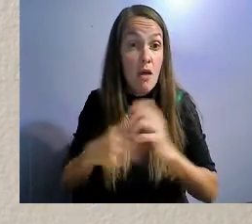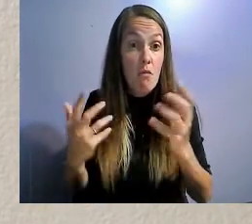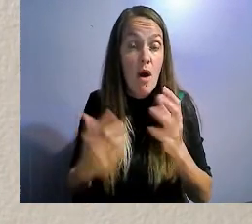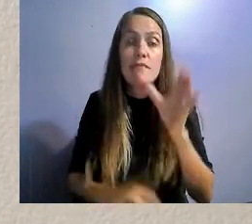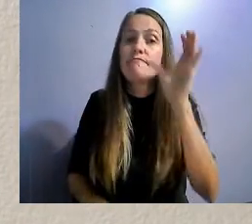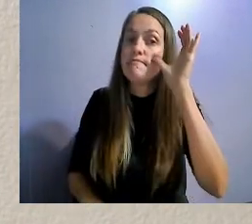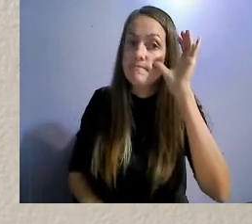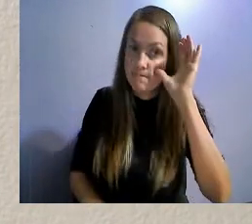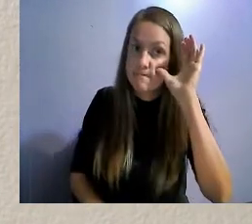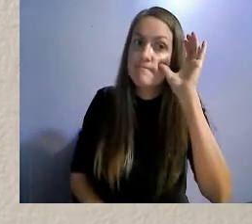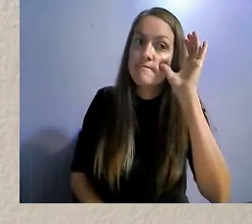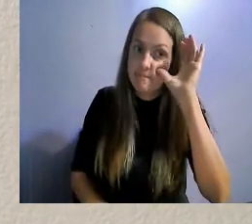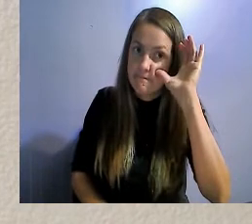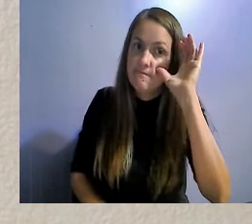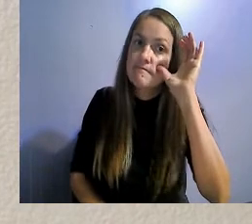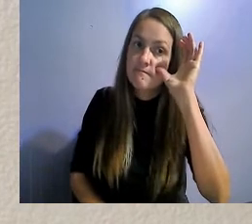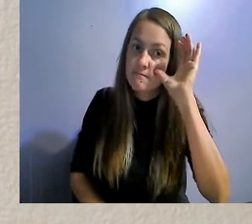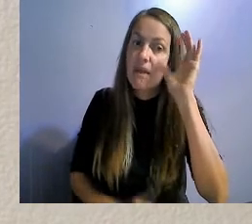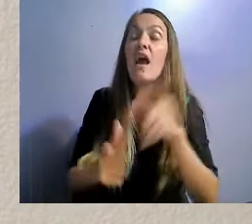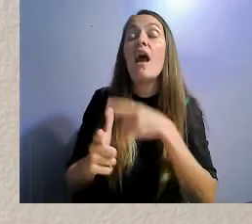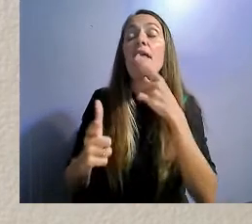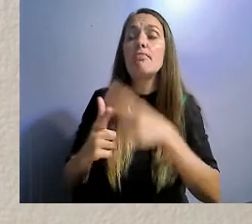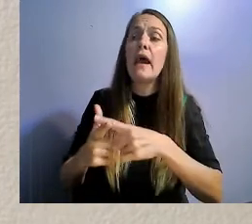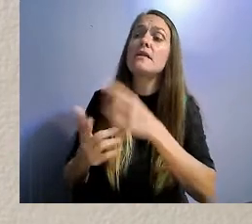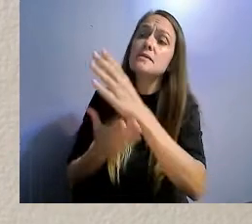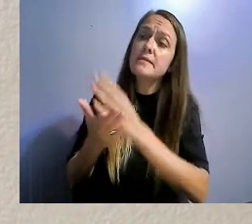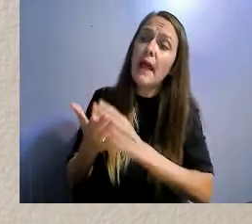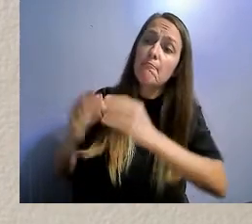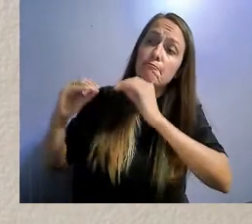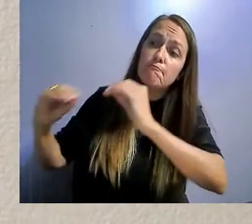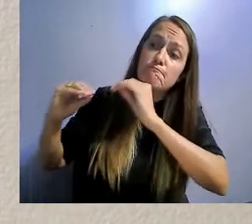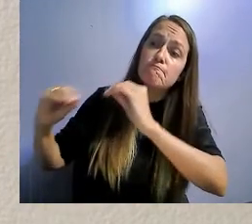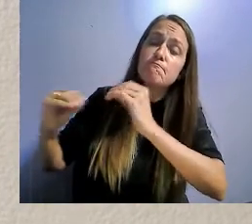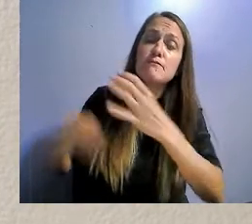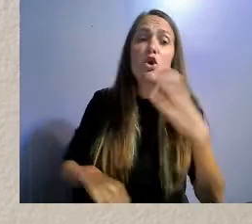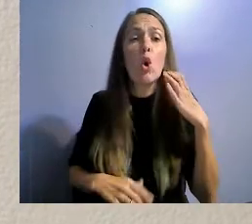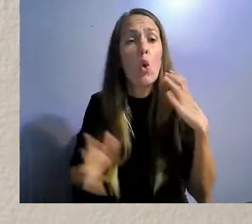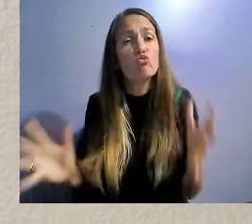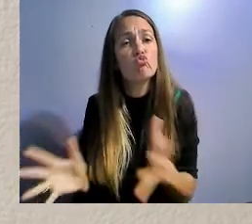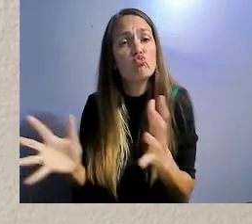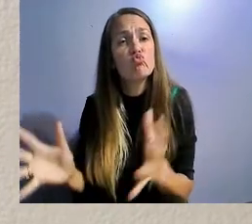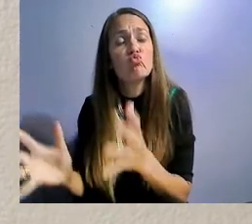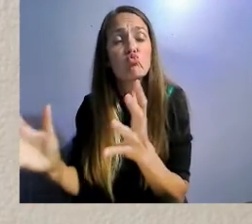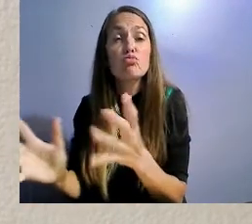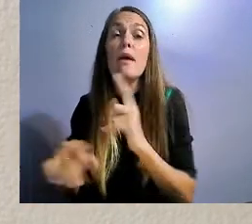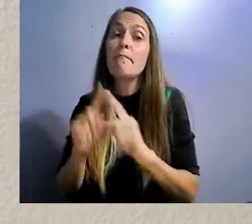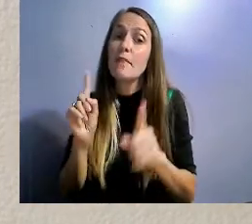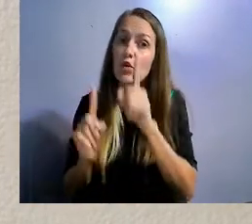Again, just being a listener, we are able to identify what it was that was most urgent in their community,